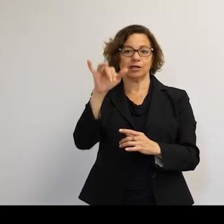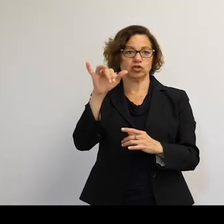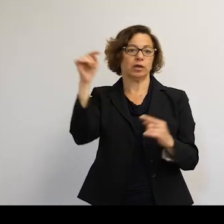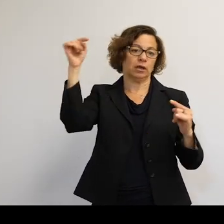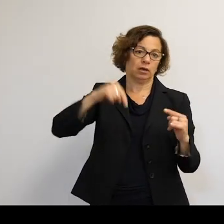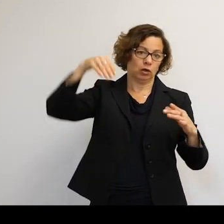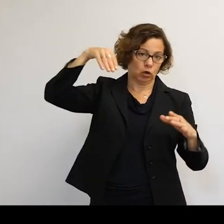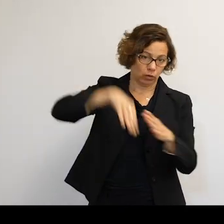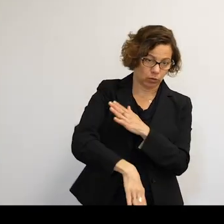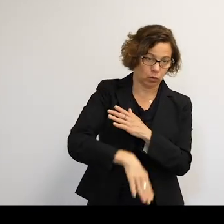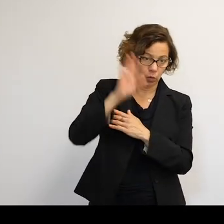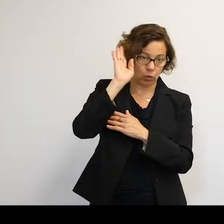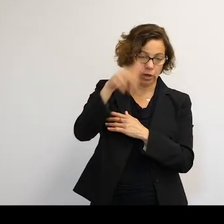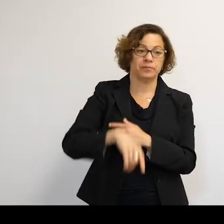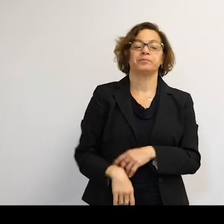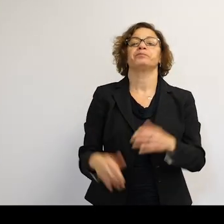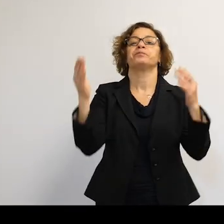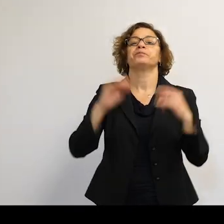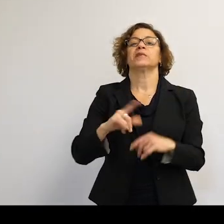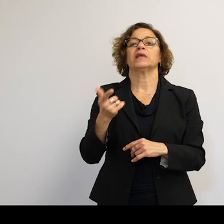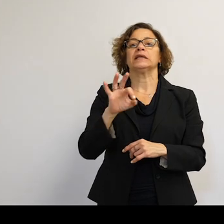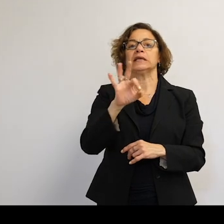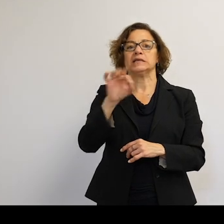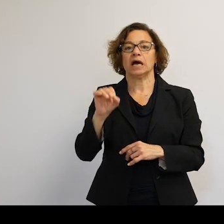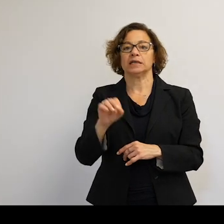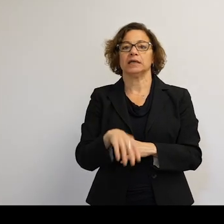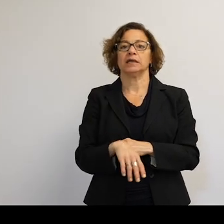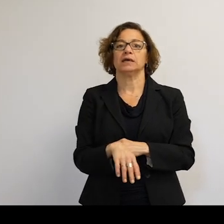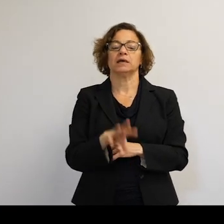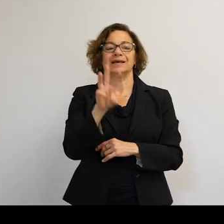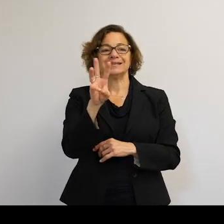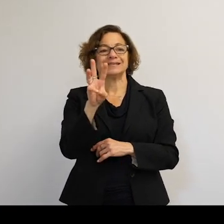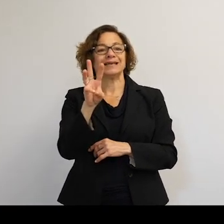By 1990, we've got 6,500 objects in orbit.